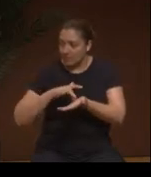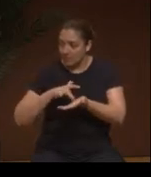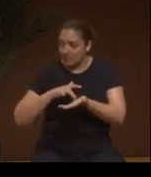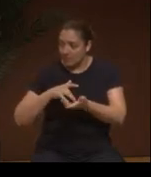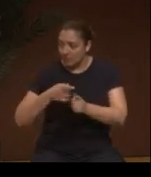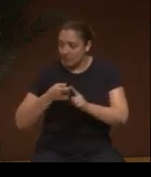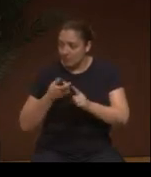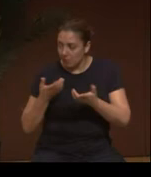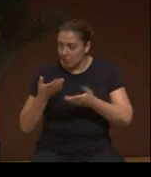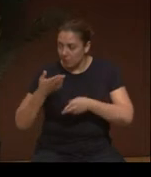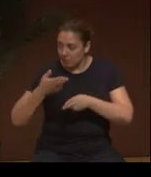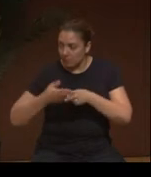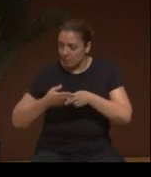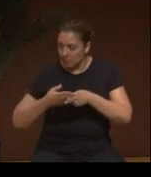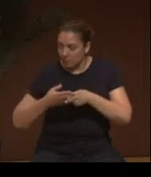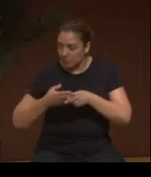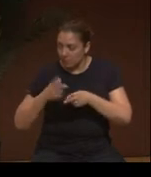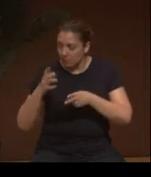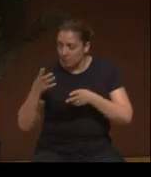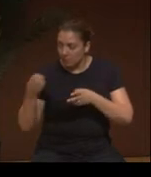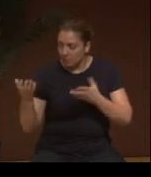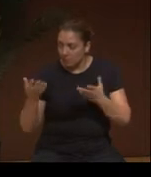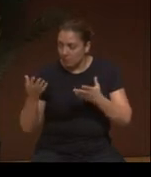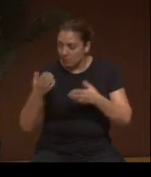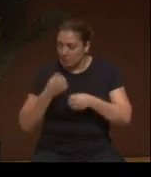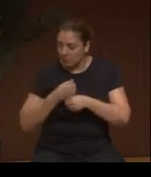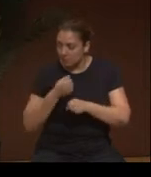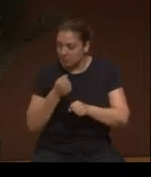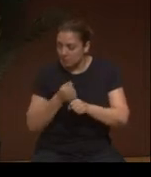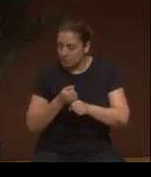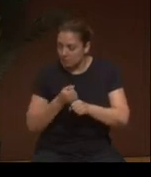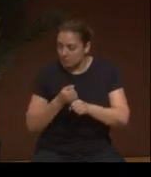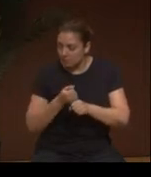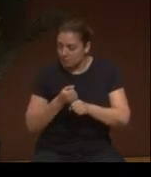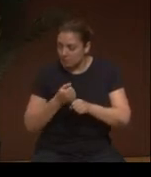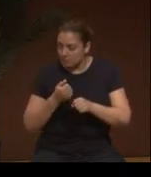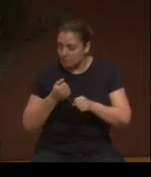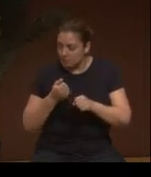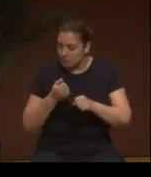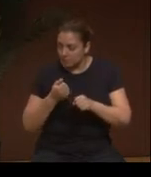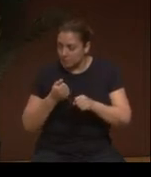what did like hospitals, and where would they get like medicines and stuff? Like what was it called, and what were they usually made of,